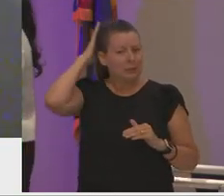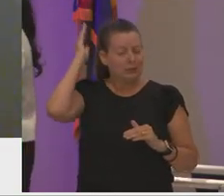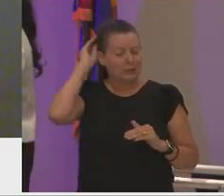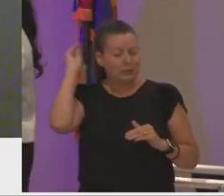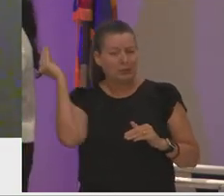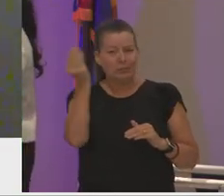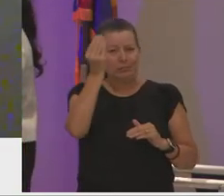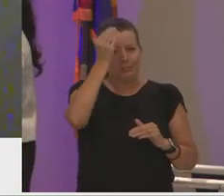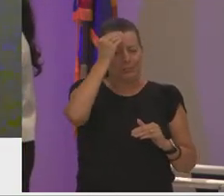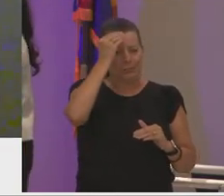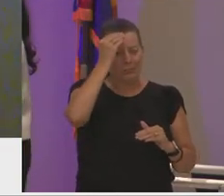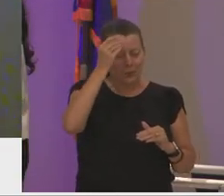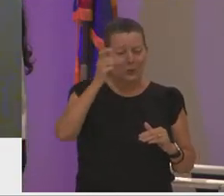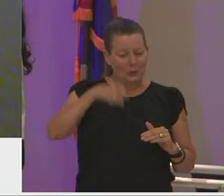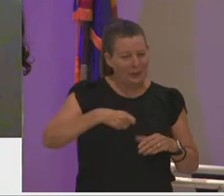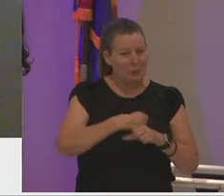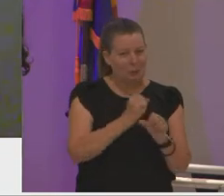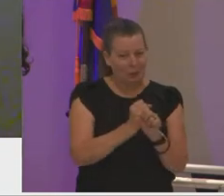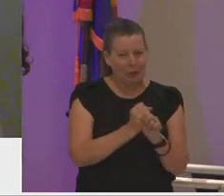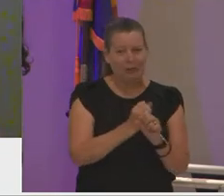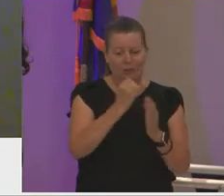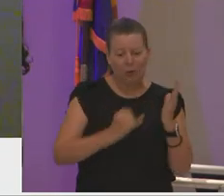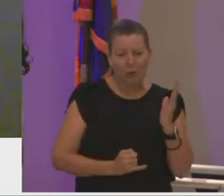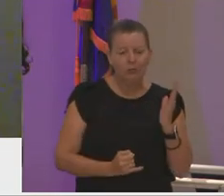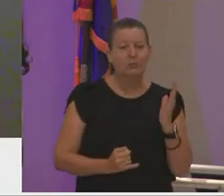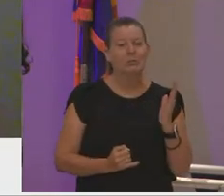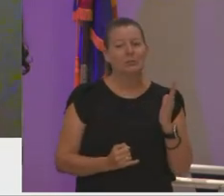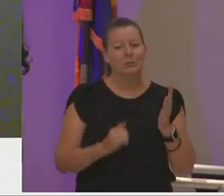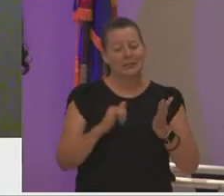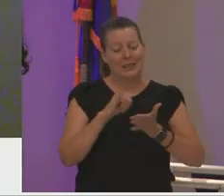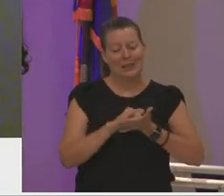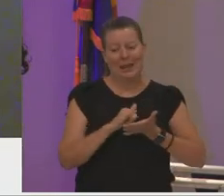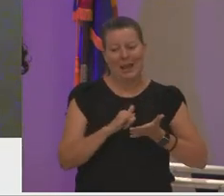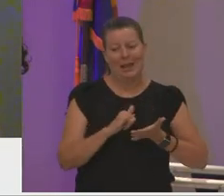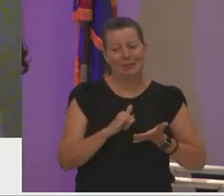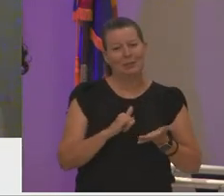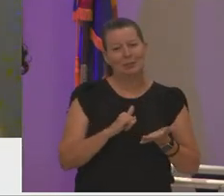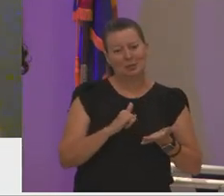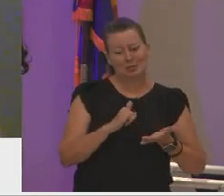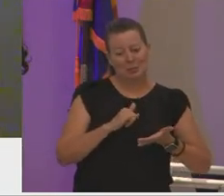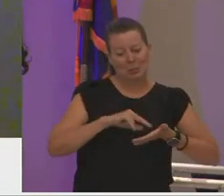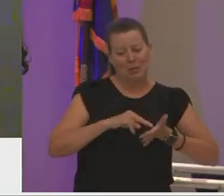making art i mean after all it really was the thing that meant the most to me in the world